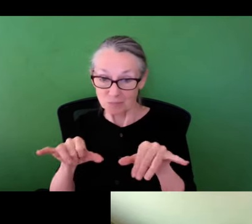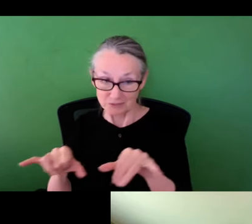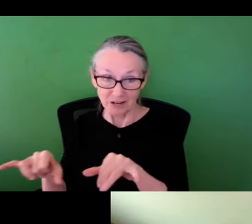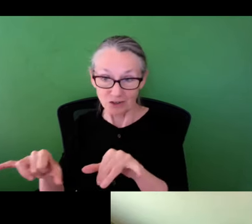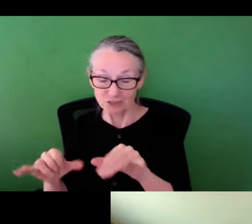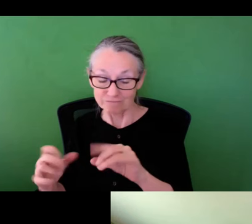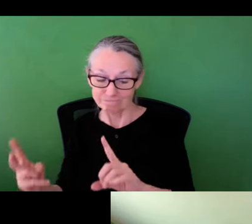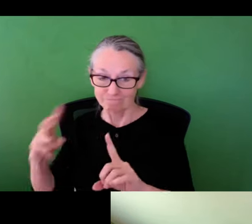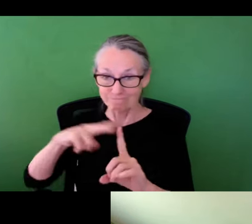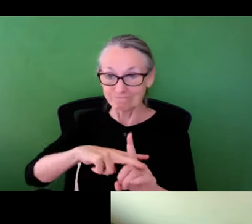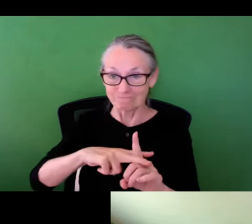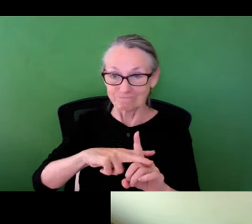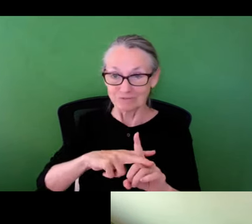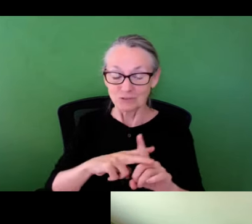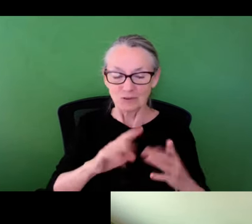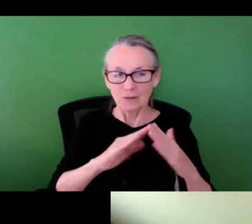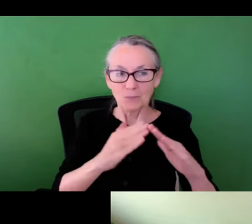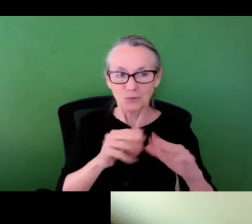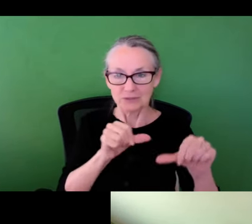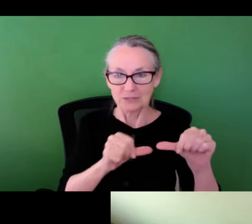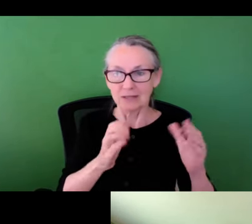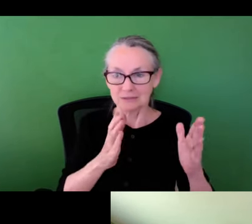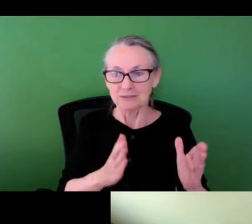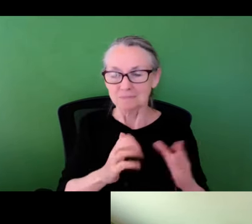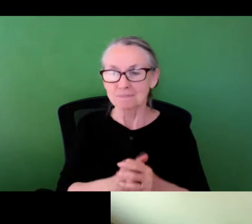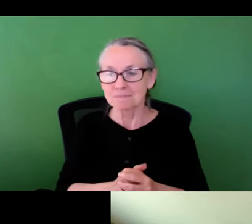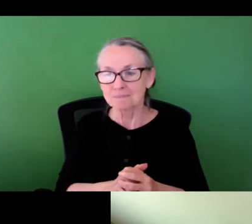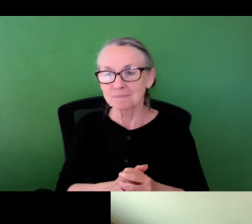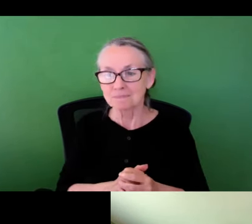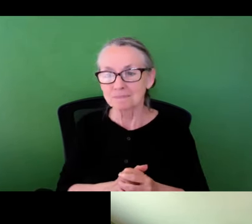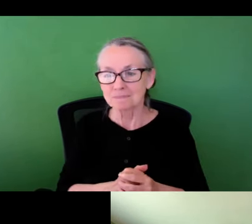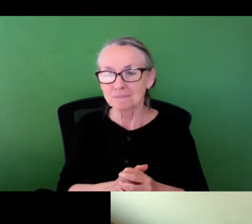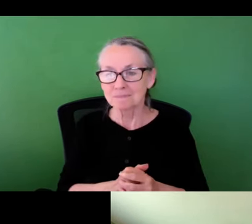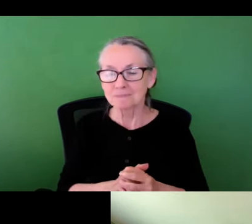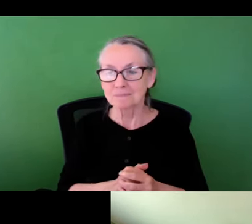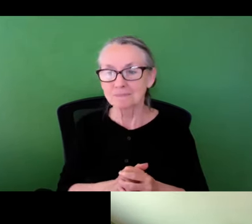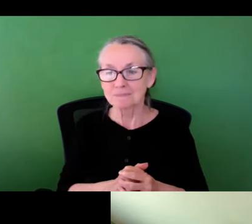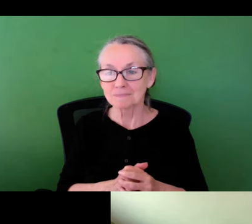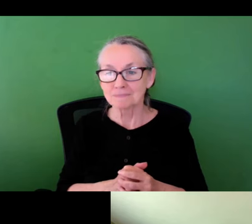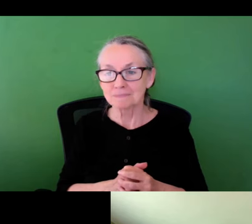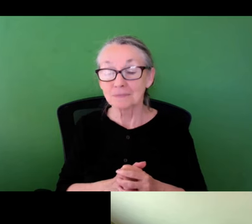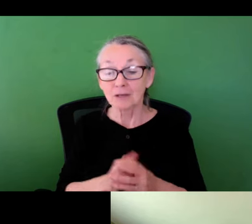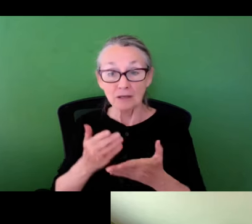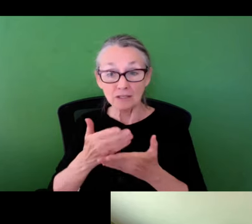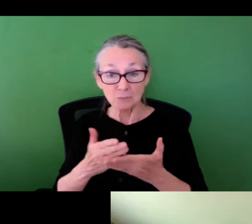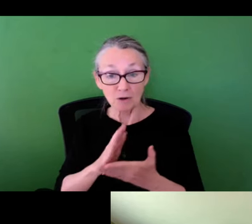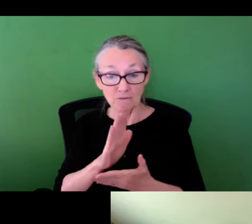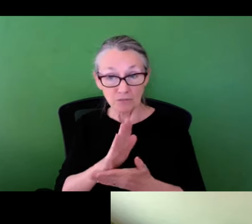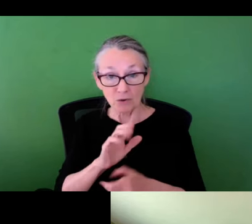use and leveraged engineering performance standards as they exist in cities or the community science process. But